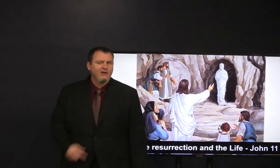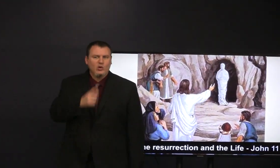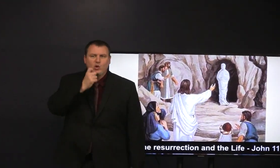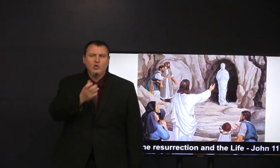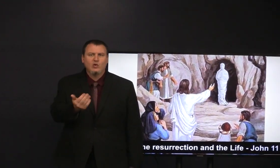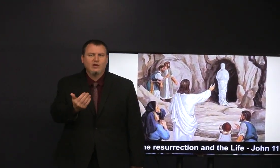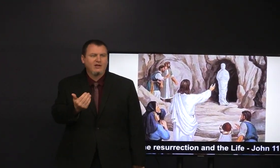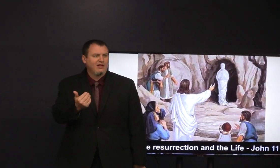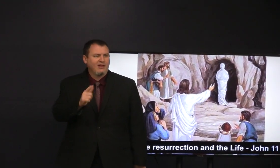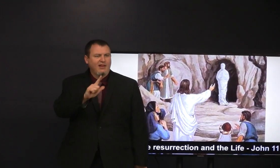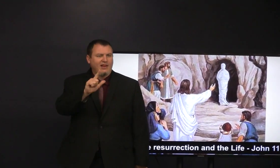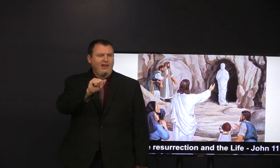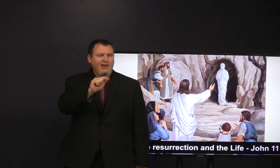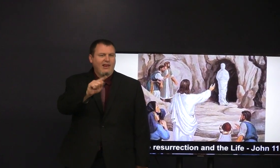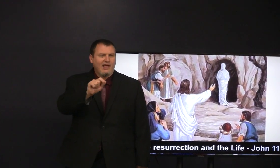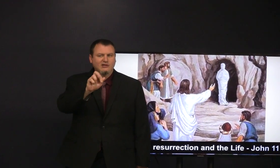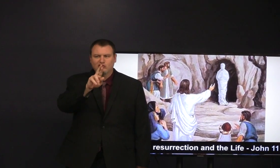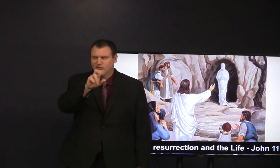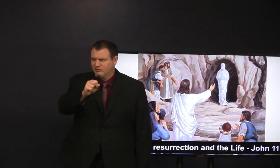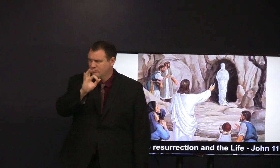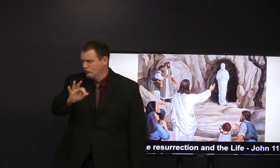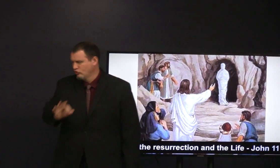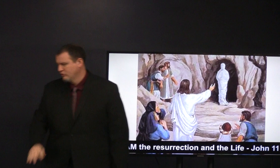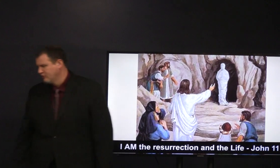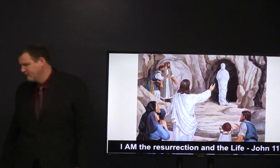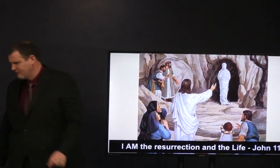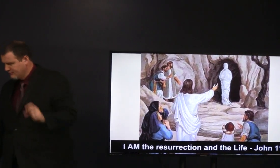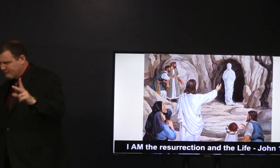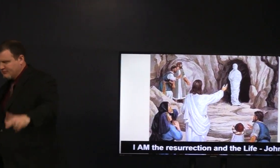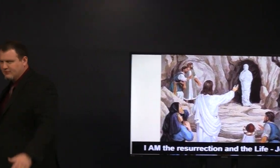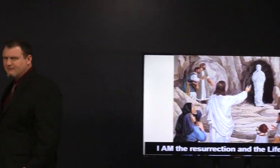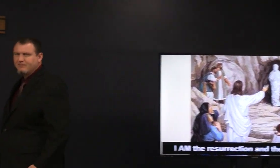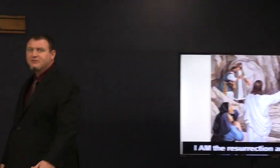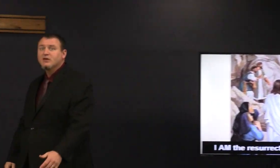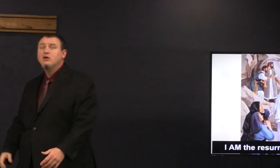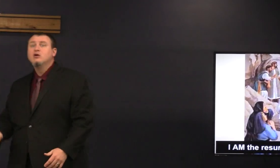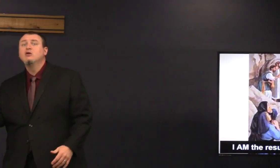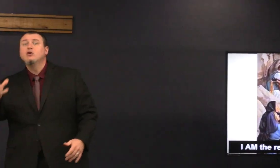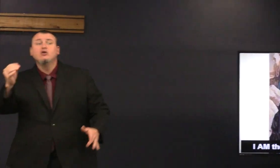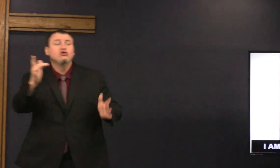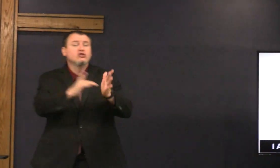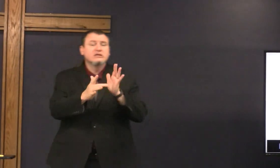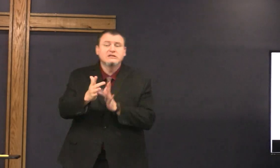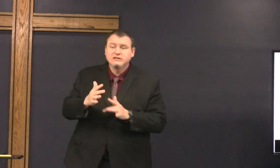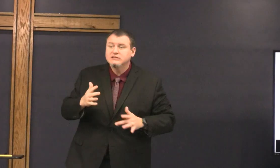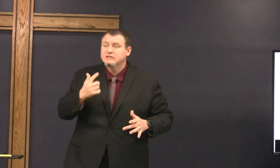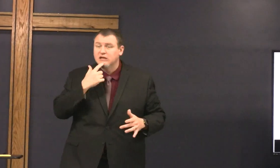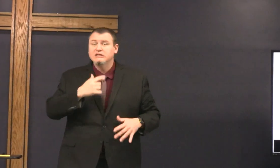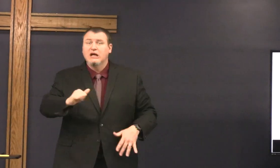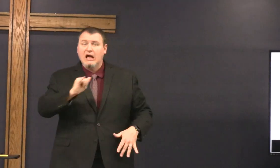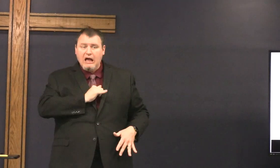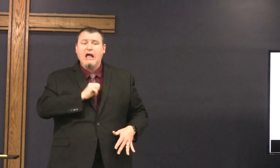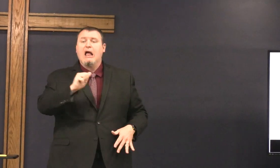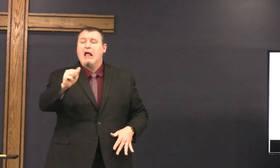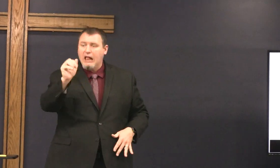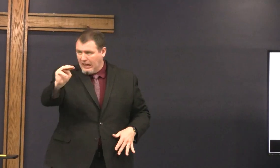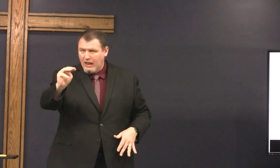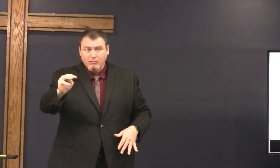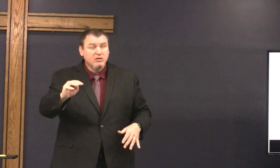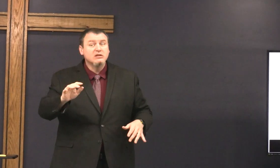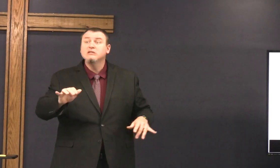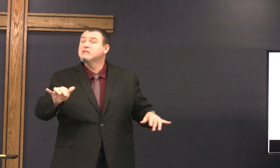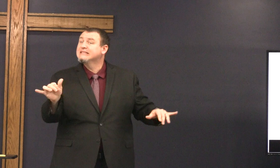who is this this is Lazarus good so Jesus says I am